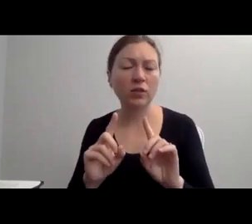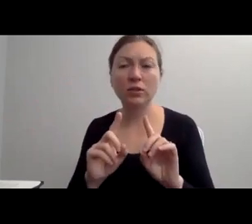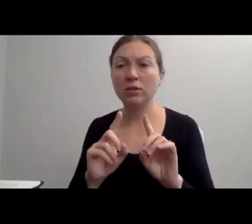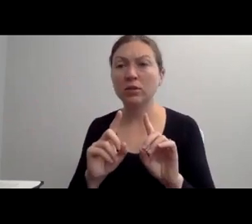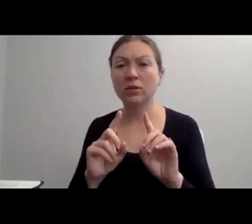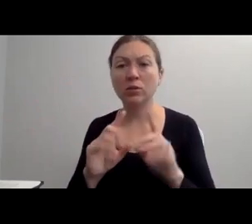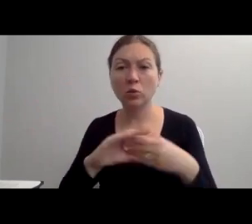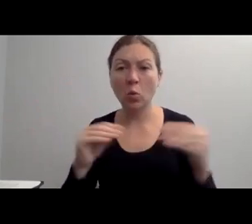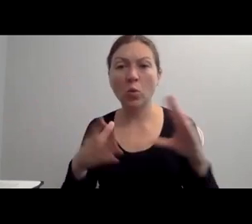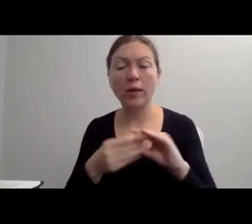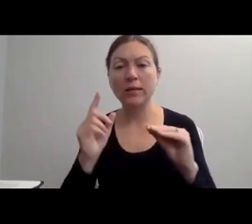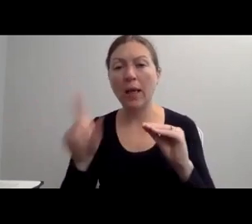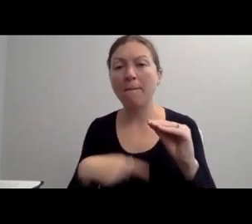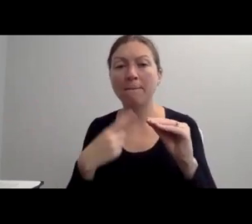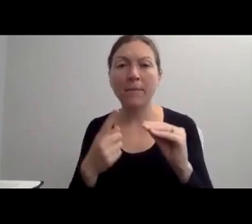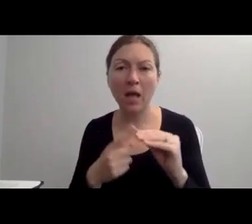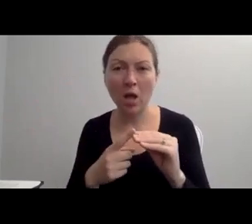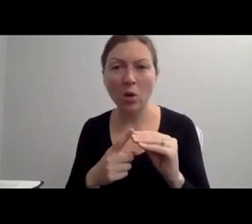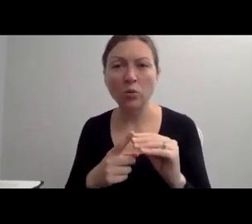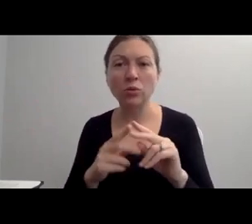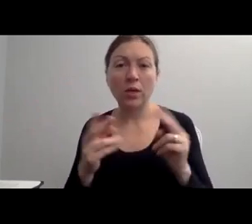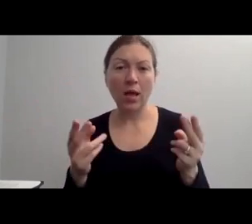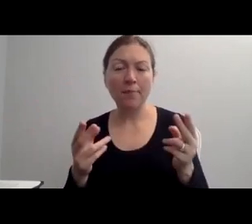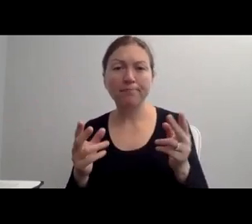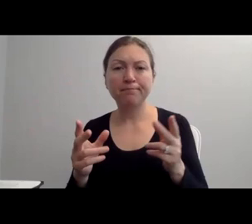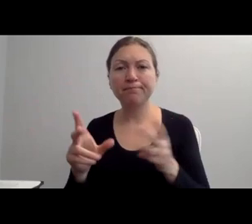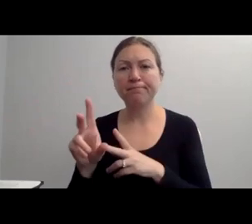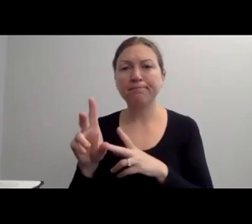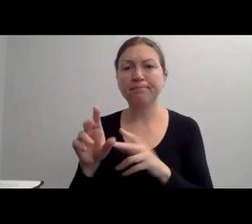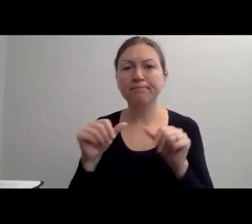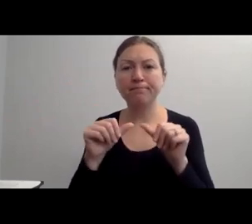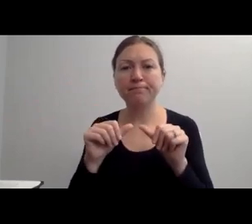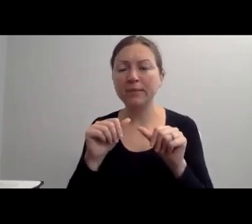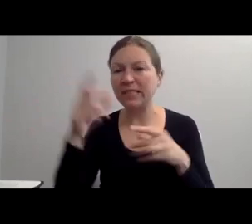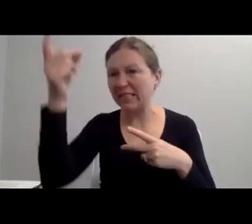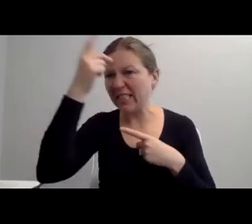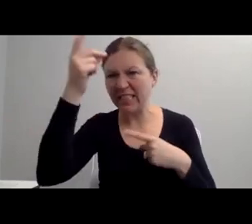AND SEVERAL DISABILITY GROUPS IN THE UNITED STATES HAVE ALWAYS USED IDENTITY-FIRST TERMS.